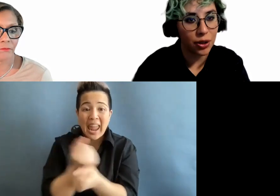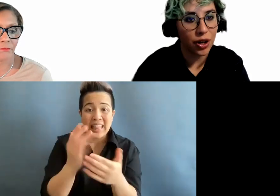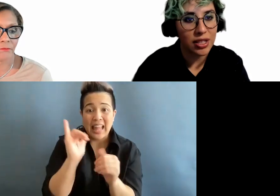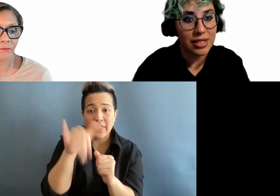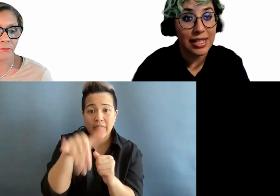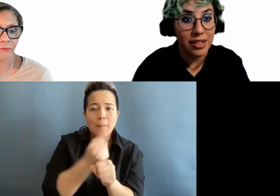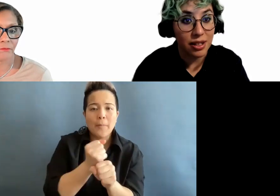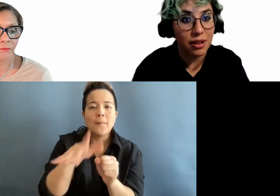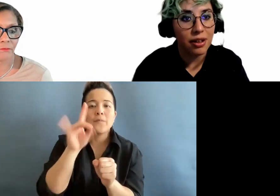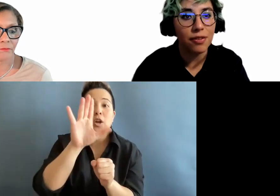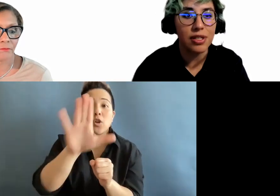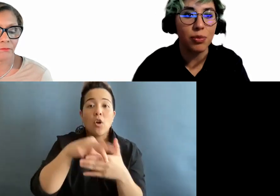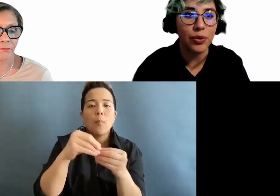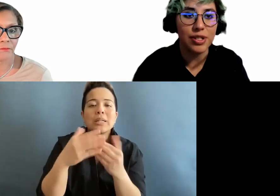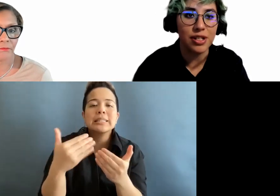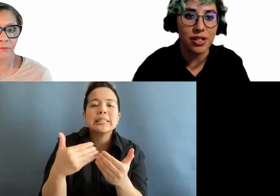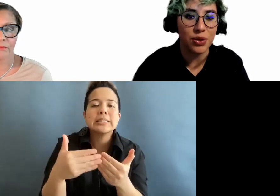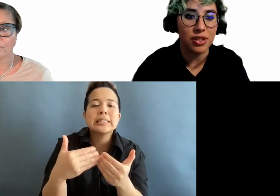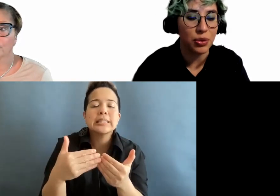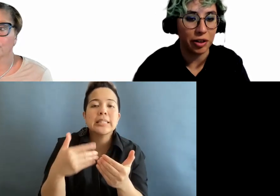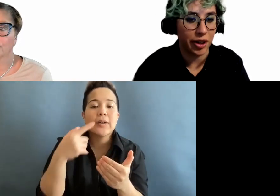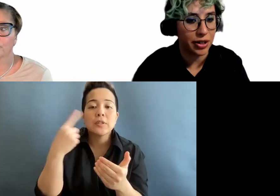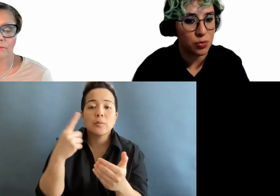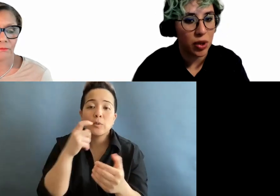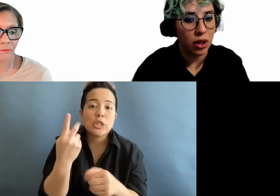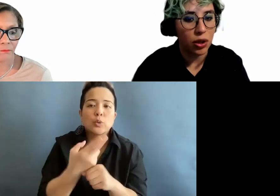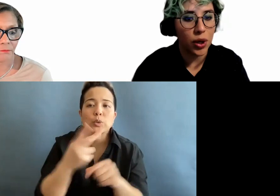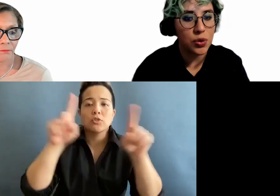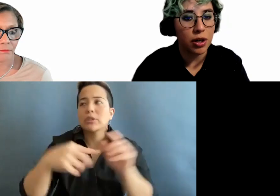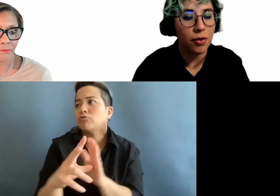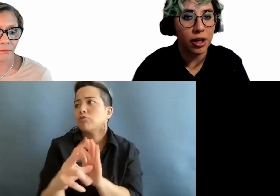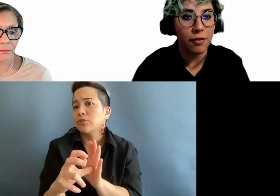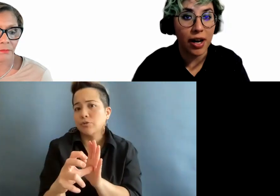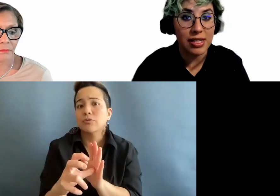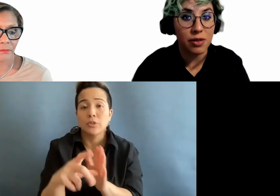your content easier for someone who is just using screen readers. You want to avoid device